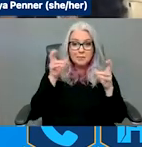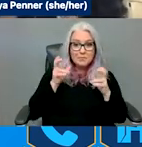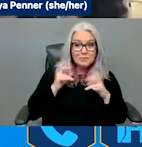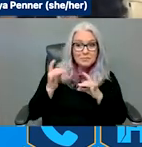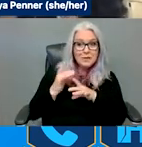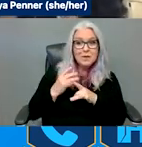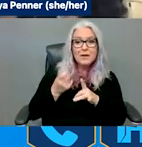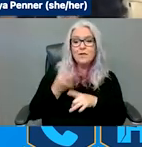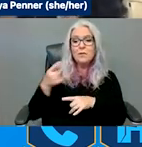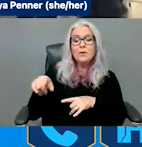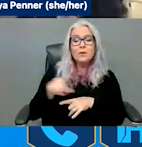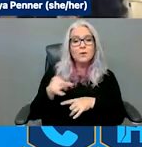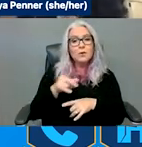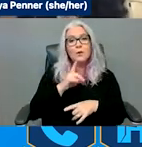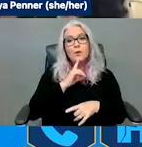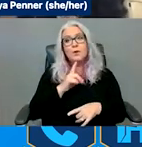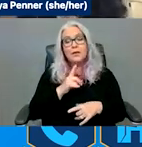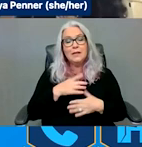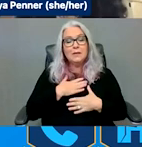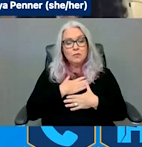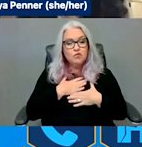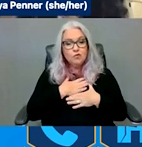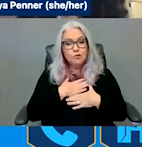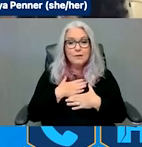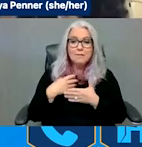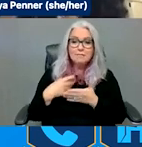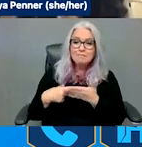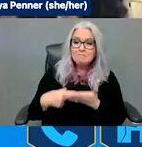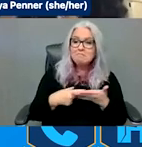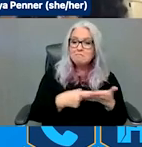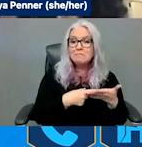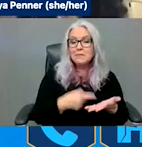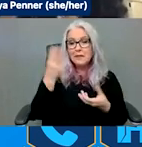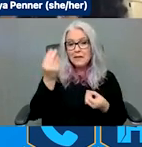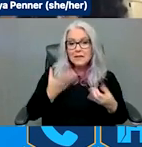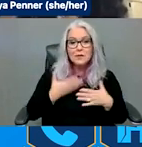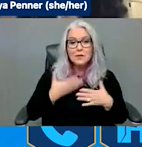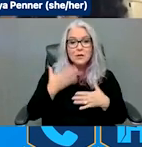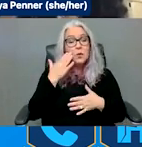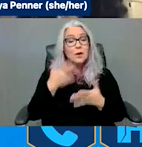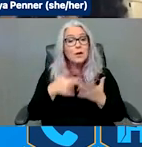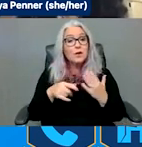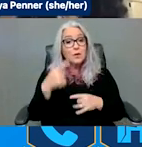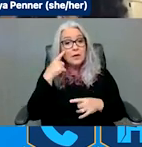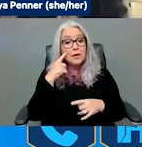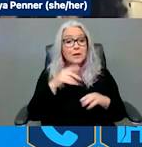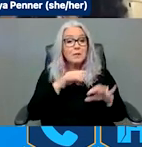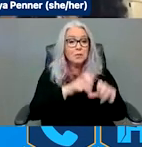don't hesitate; we would love a dialogue discussion. Let us know what you think. Put your question in the Q&A. We definitely want to have a